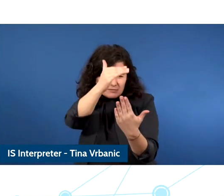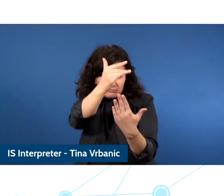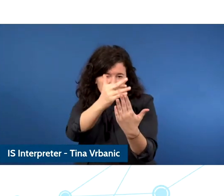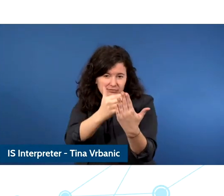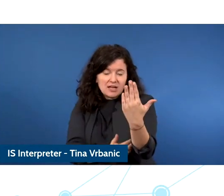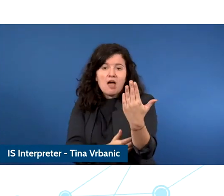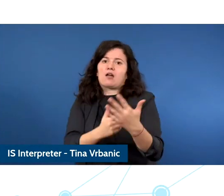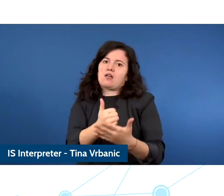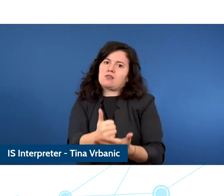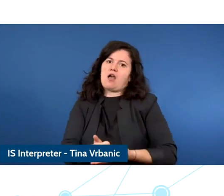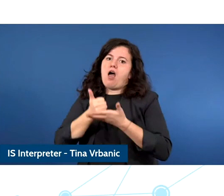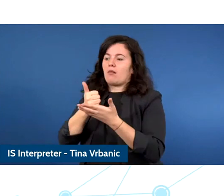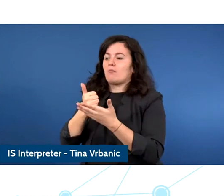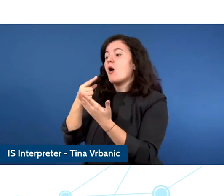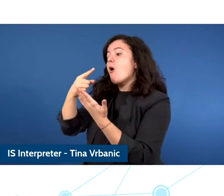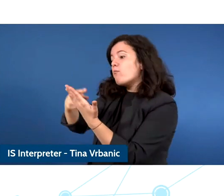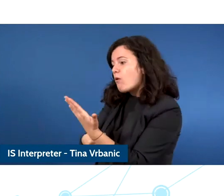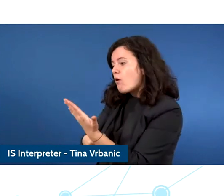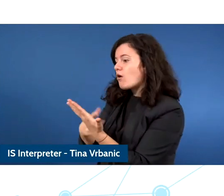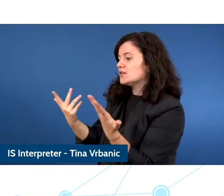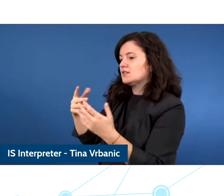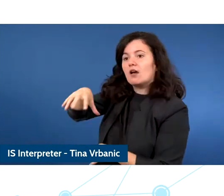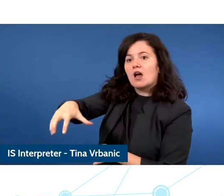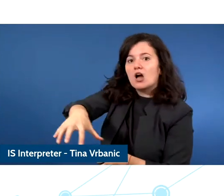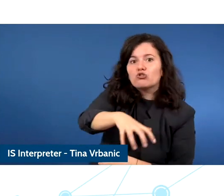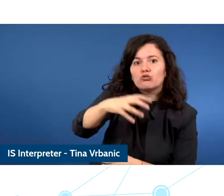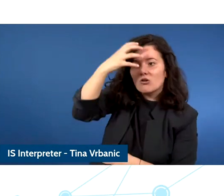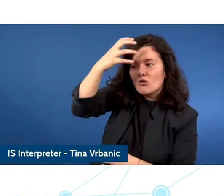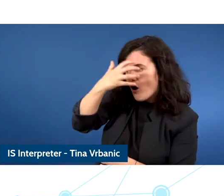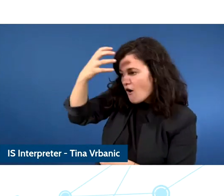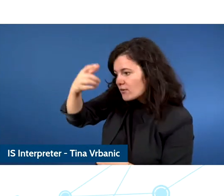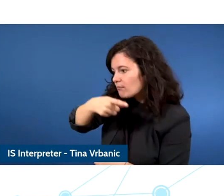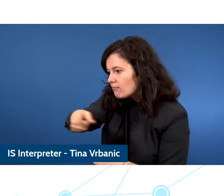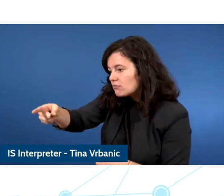at national and European level to really make sure that the impact of new